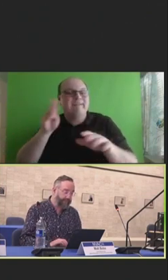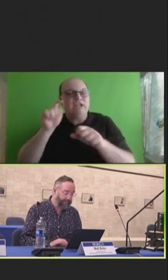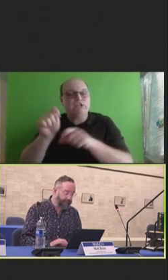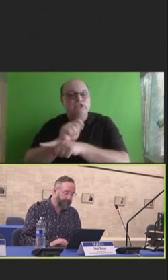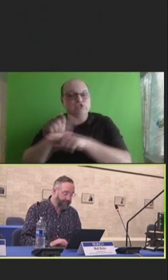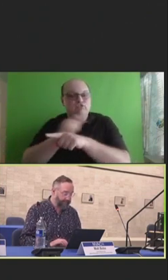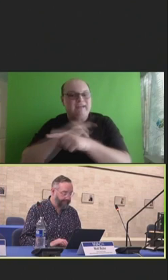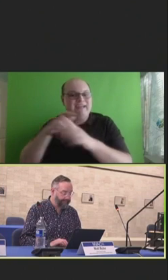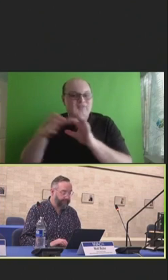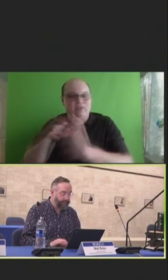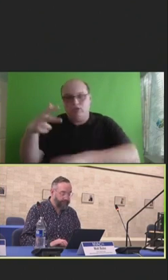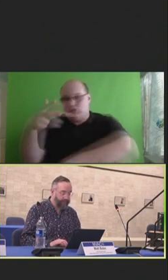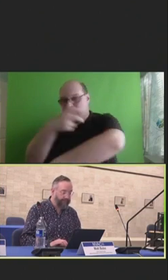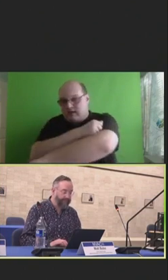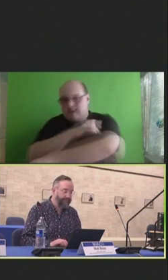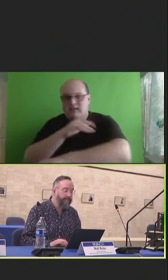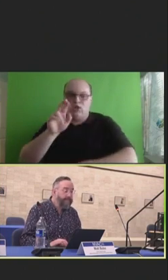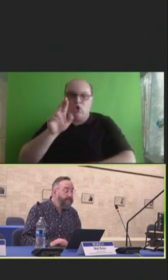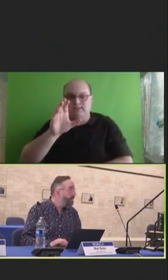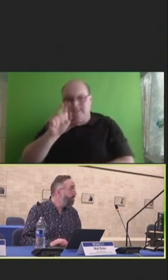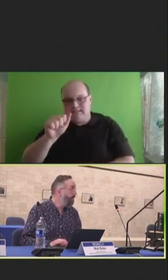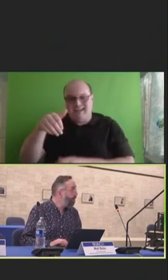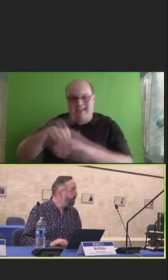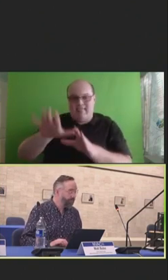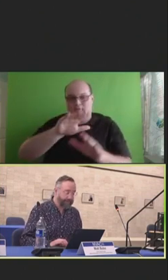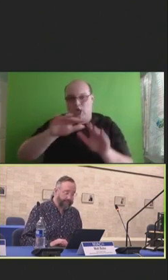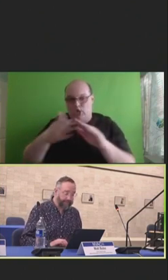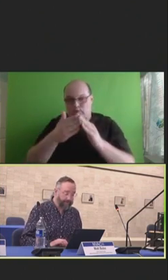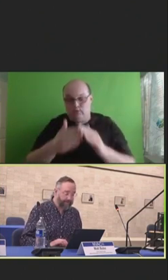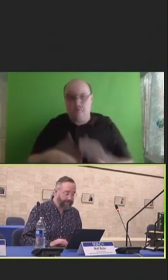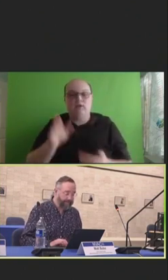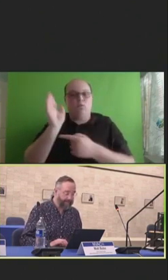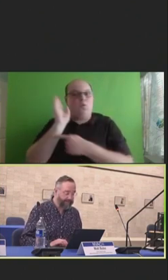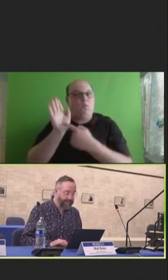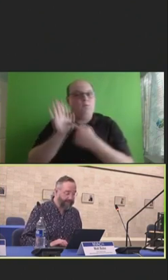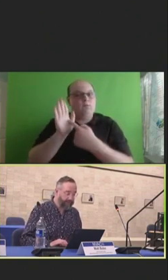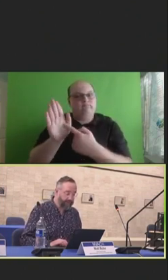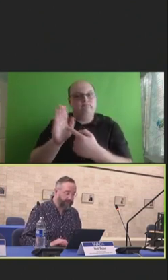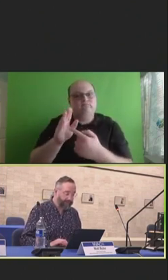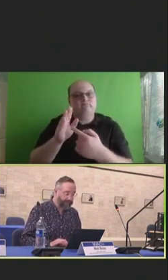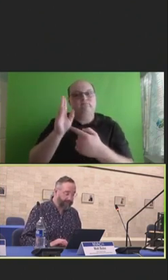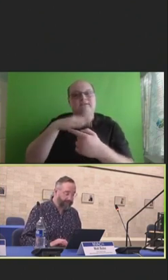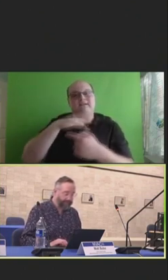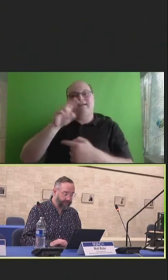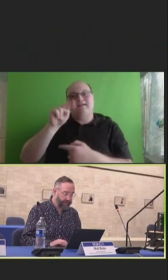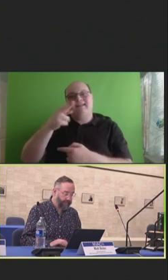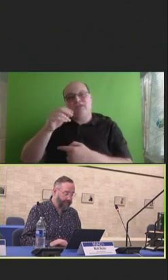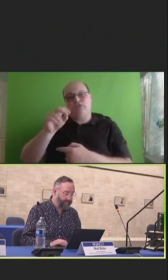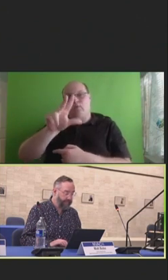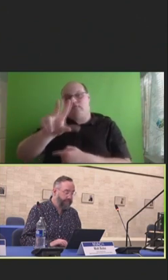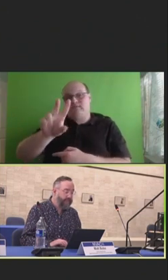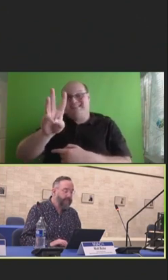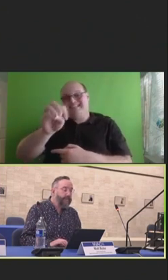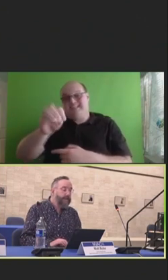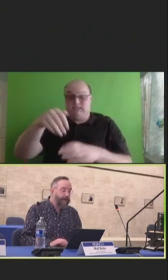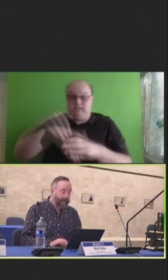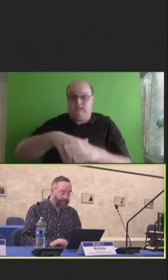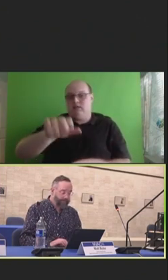RCAs in their communities. They'll present in their findings at NACCHO 360 in July.